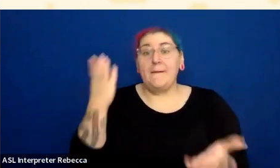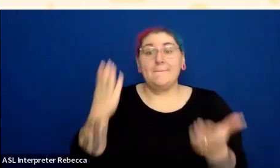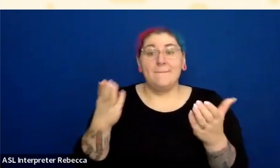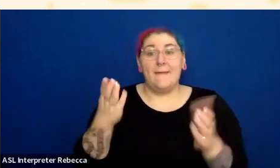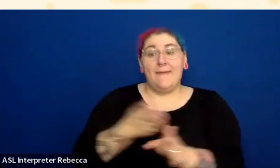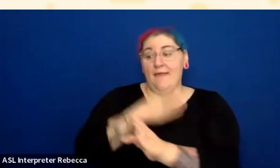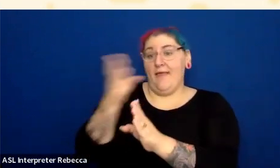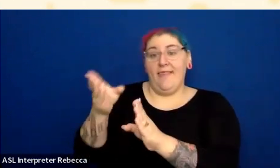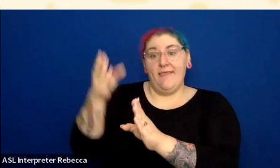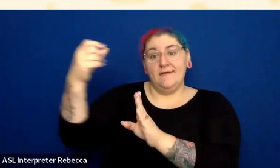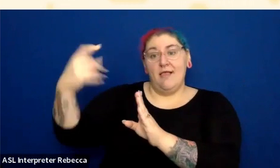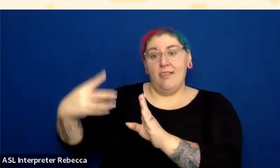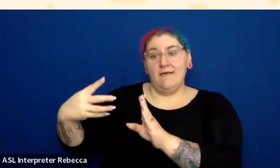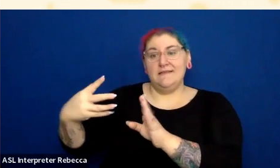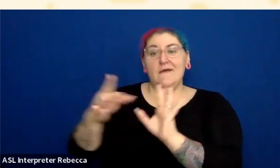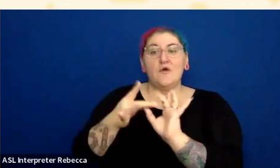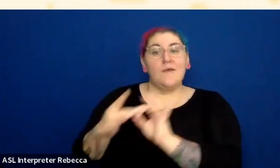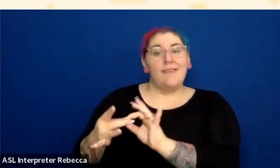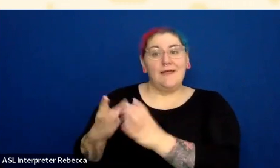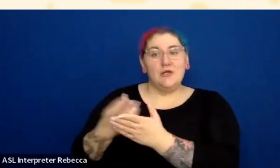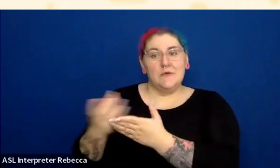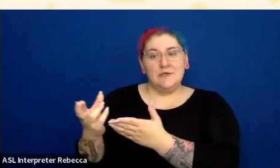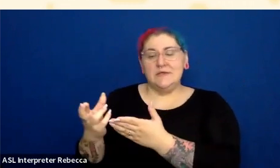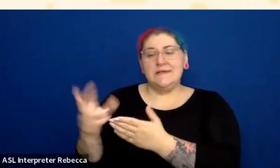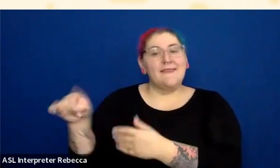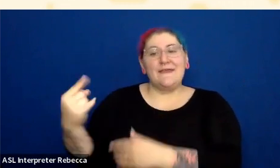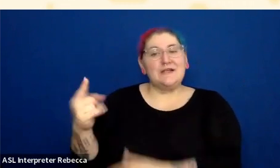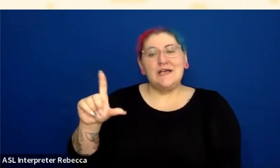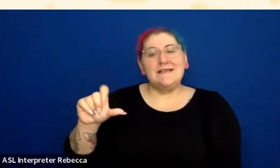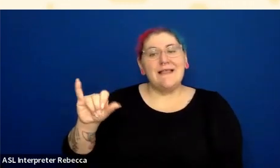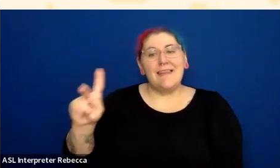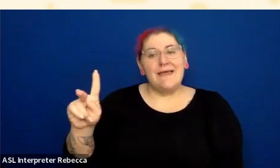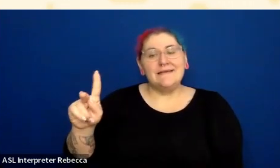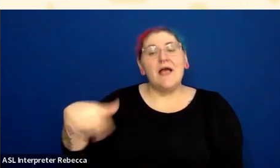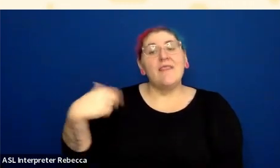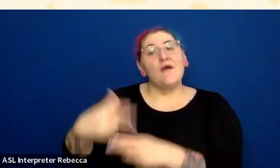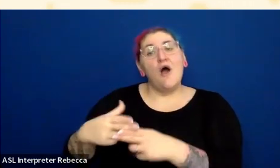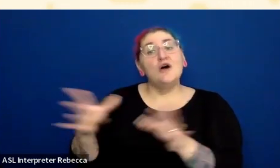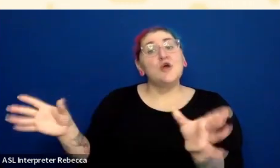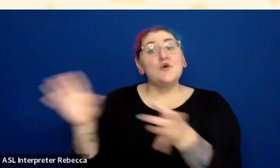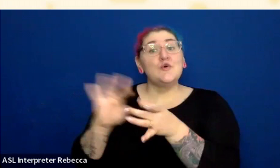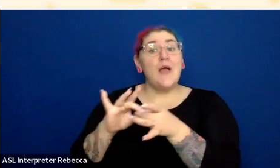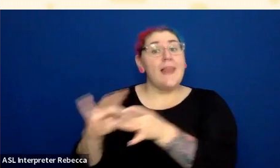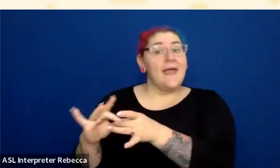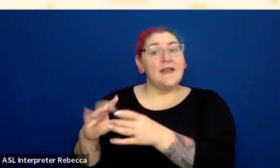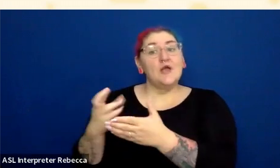They are always just links, and they are called related resources. And you could maybe make a case for not underlining those.